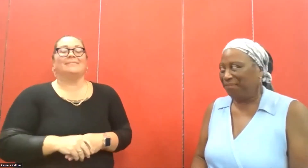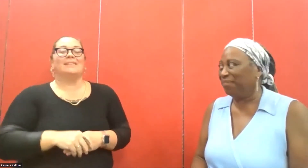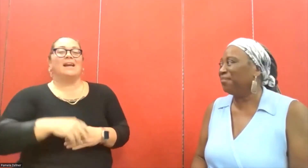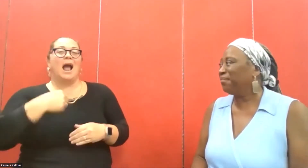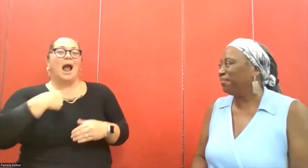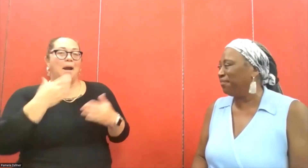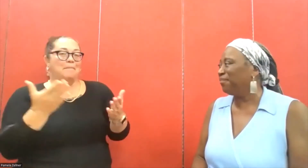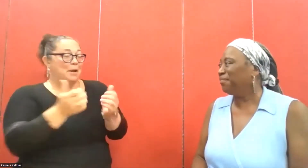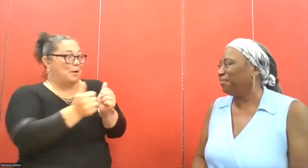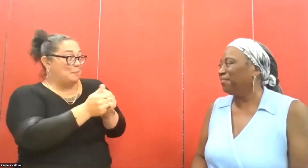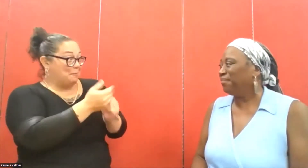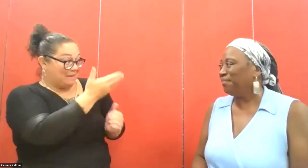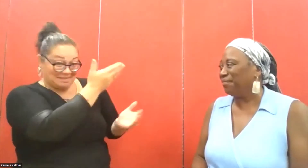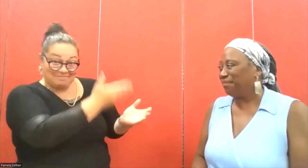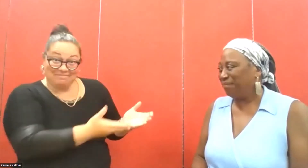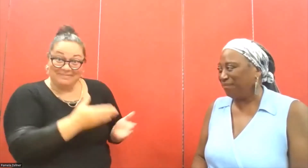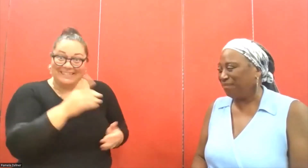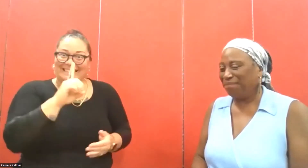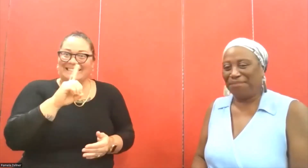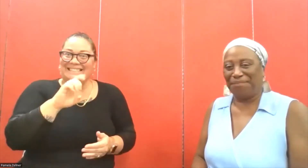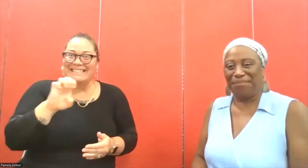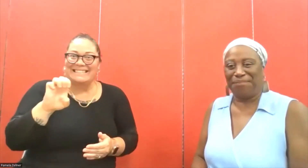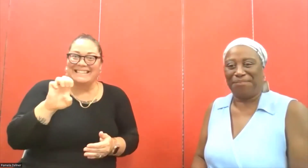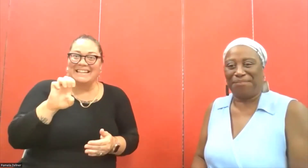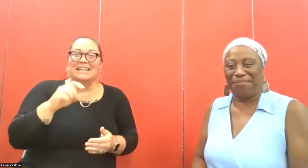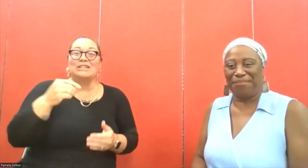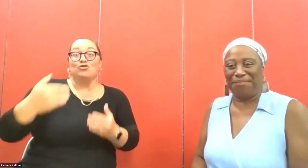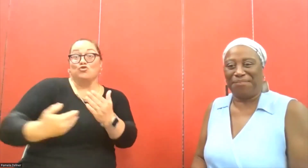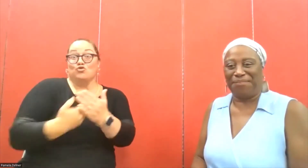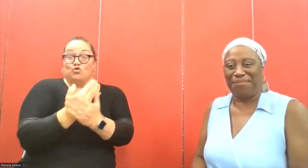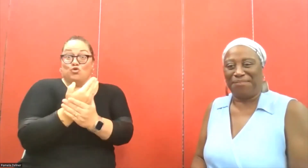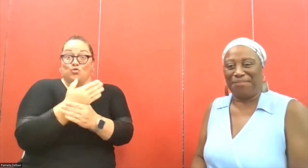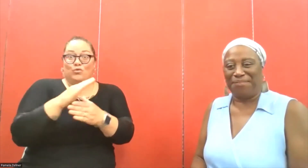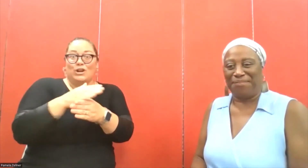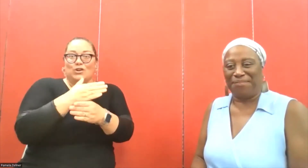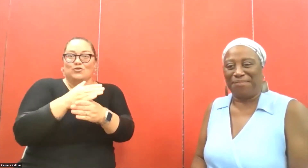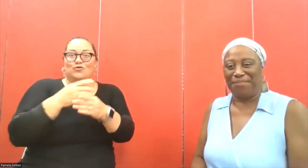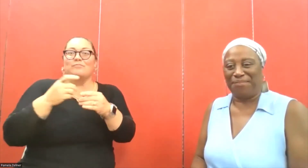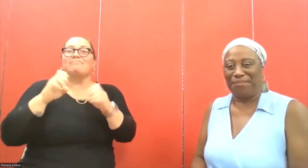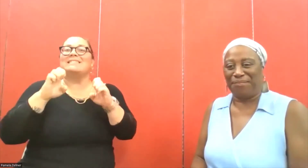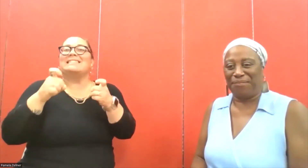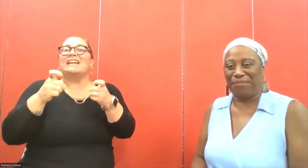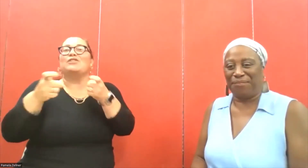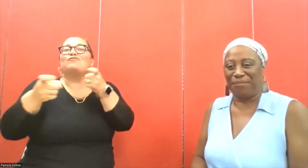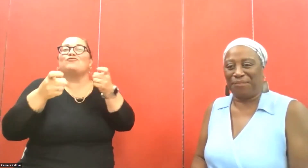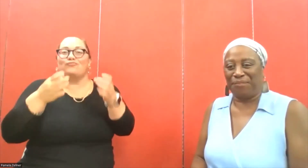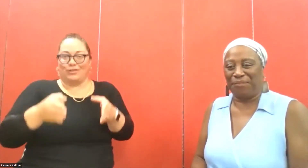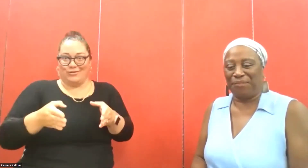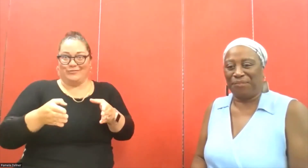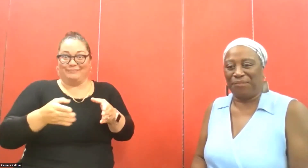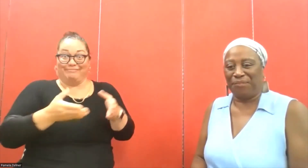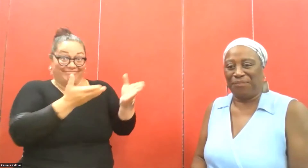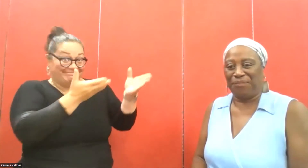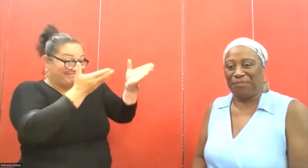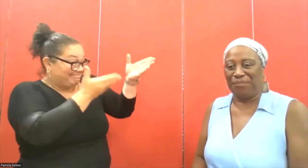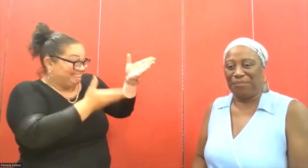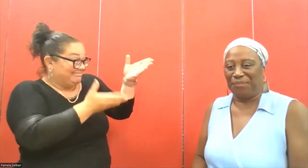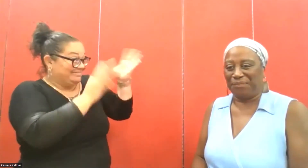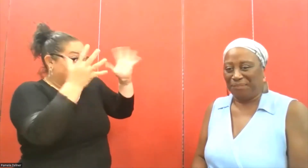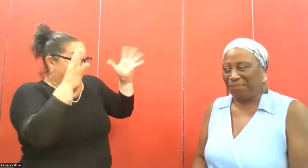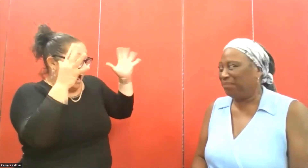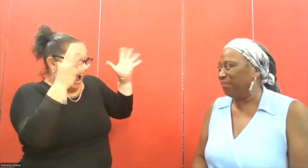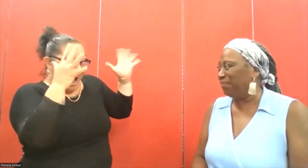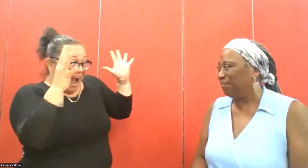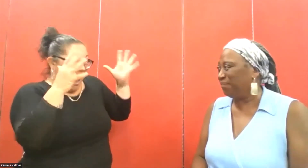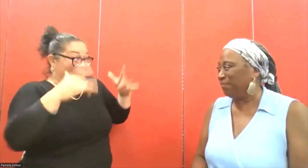the State of Rhode Island and I'm here with Dee. She's the new interim Executive Director. Yay!